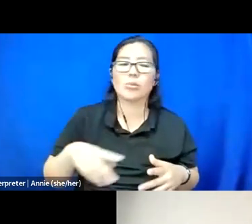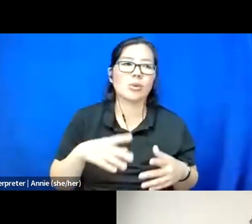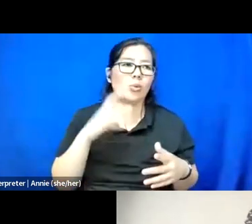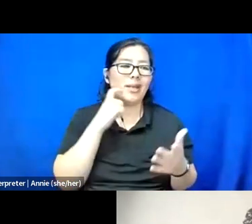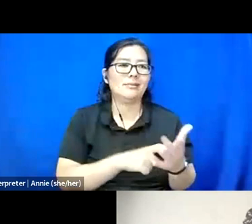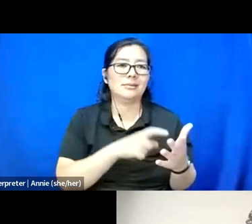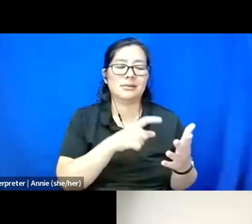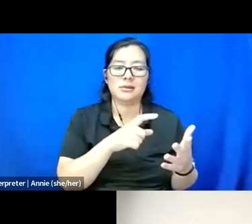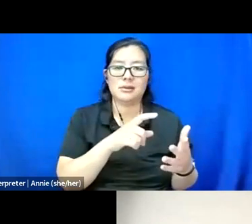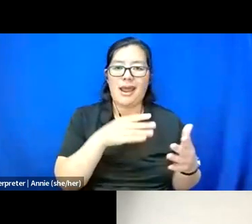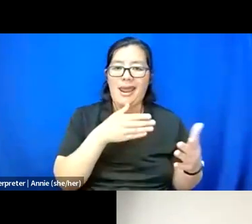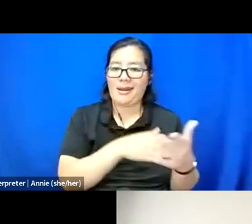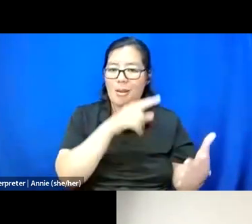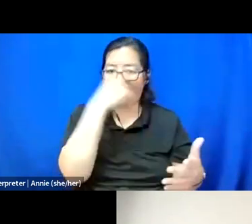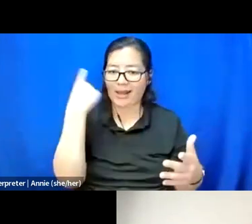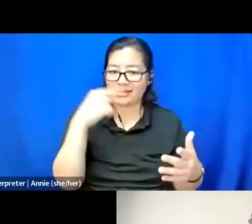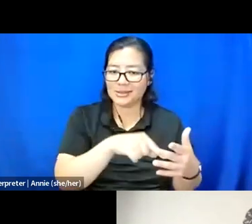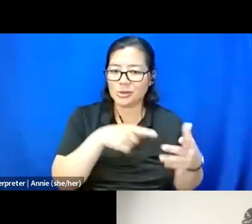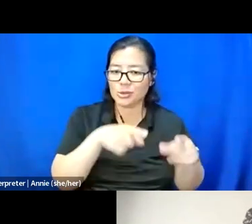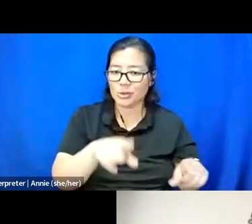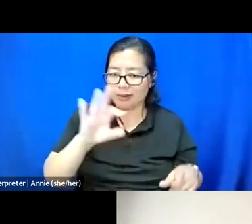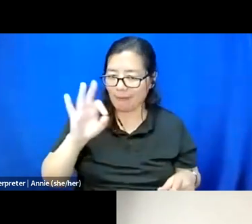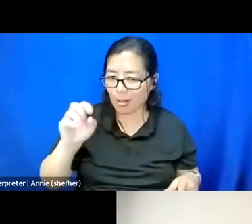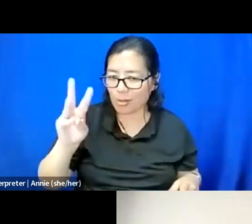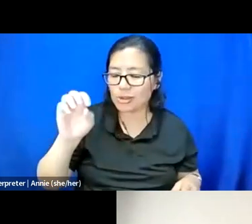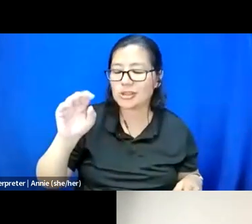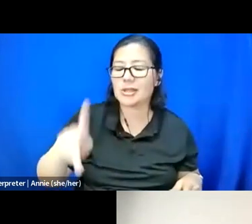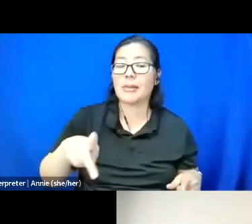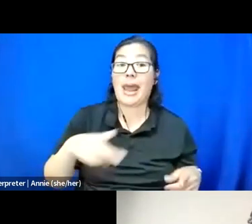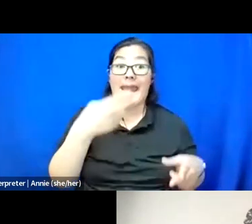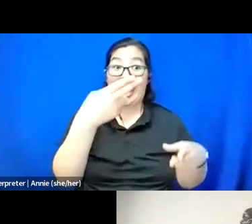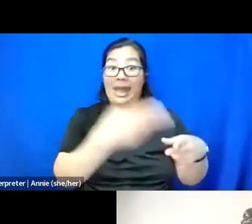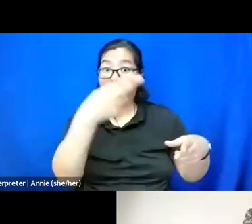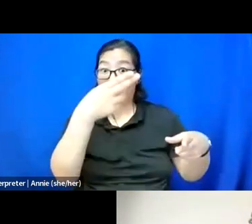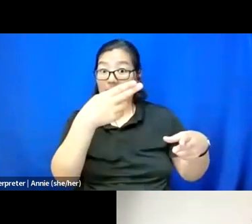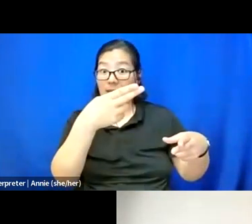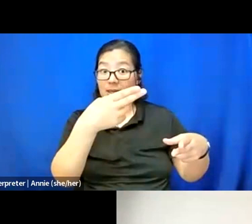And naming it and working through it, I think, revealed this really big disconnect